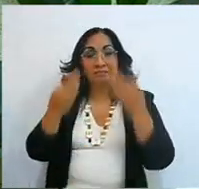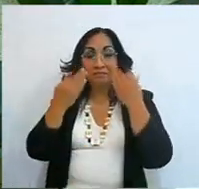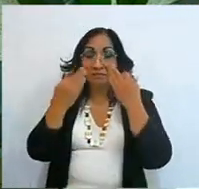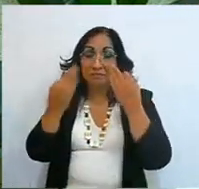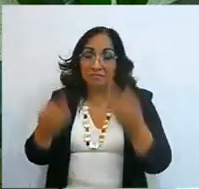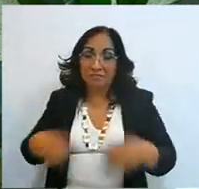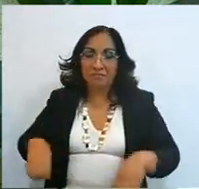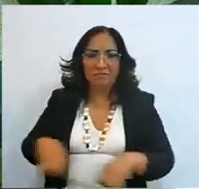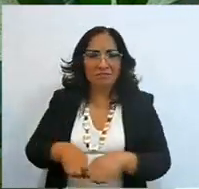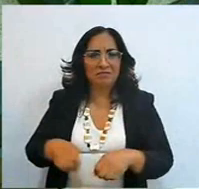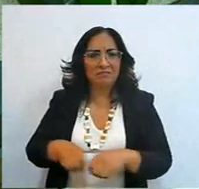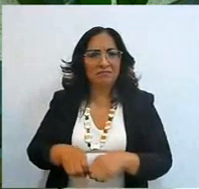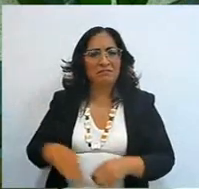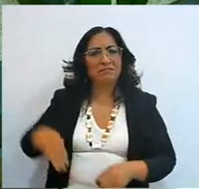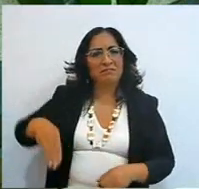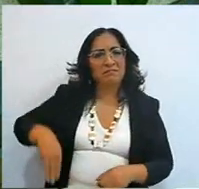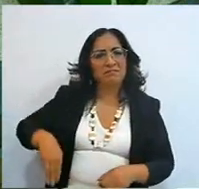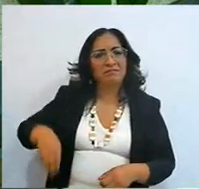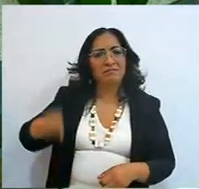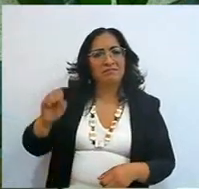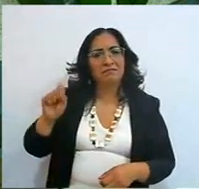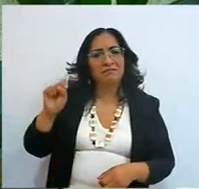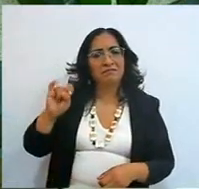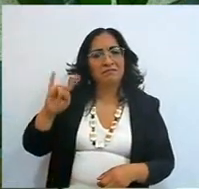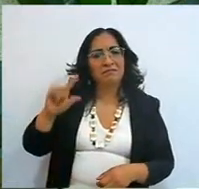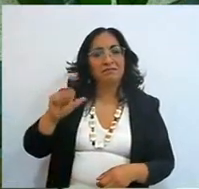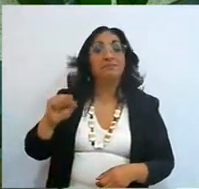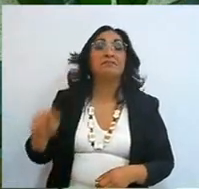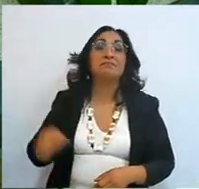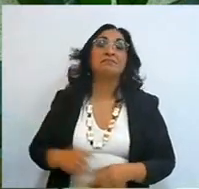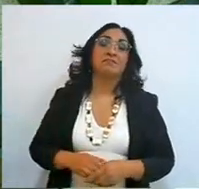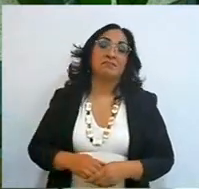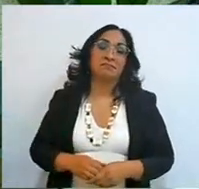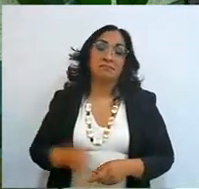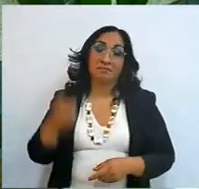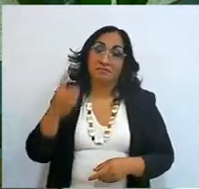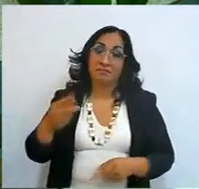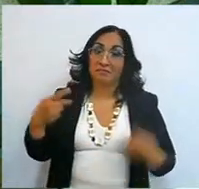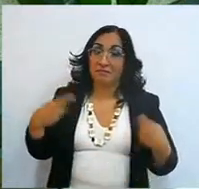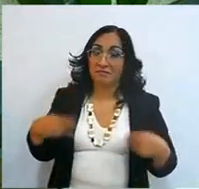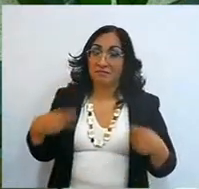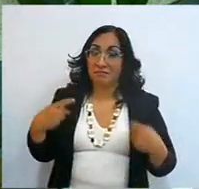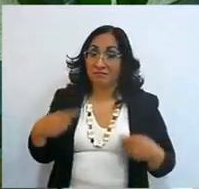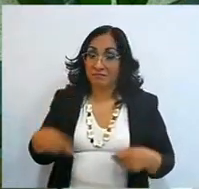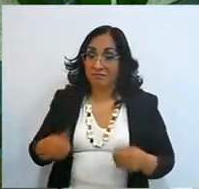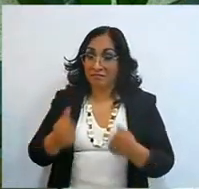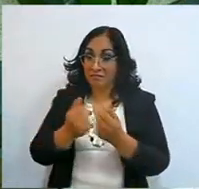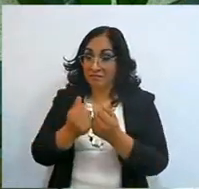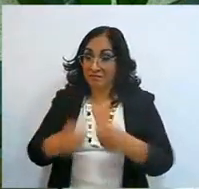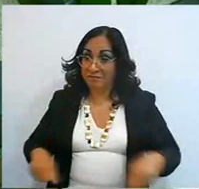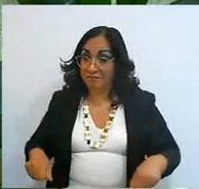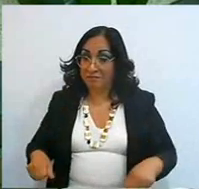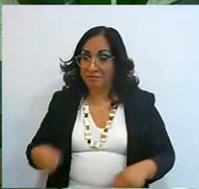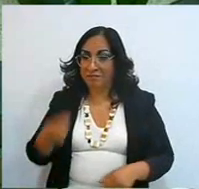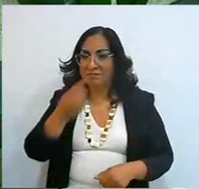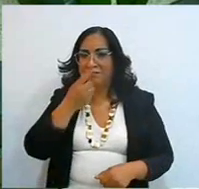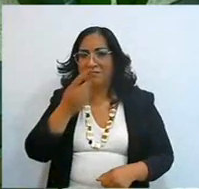We are talking gentlemen about Moses, that a person who was his father-in-law gave him advice,